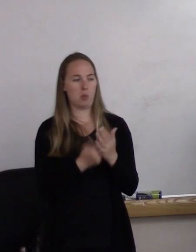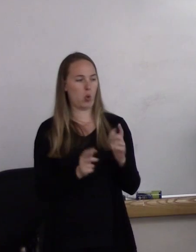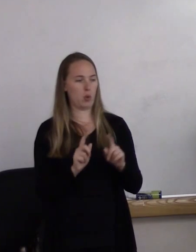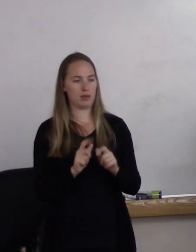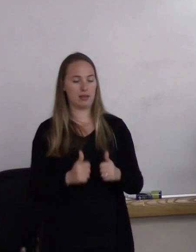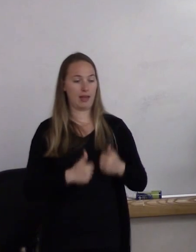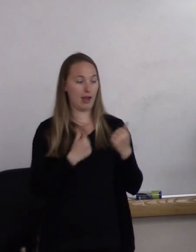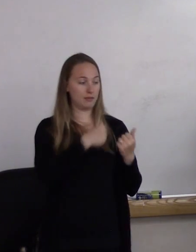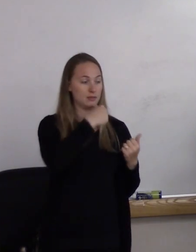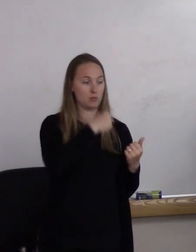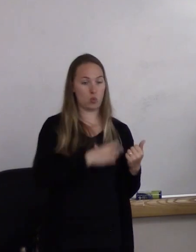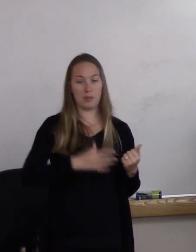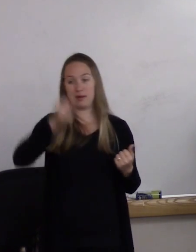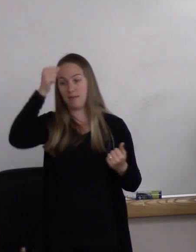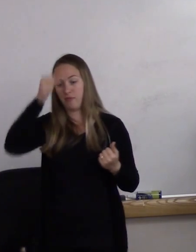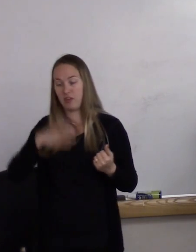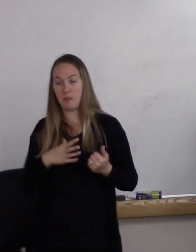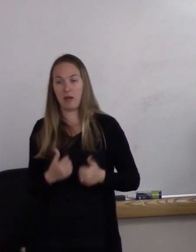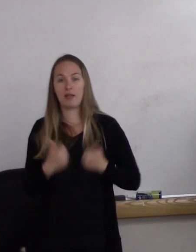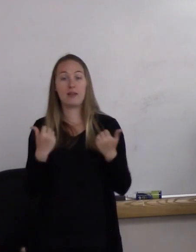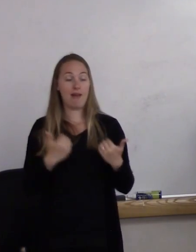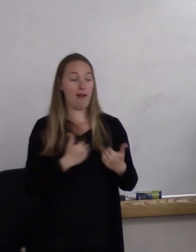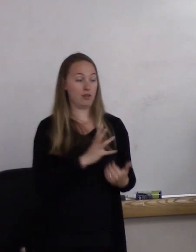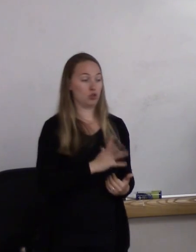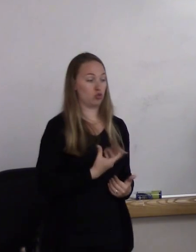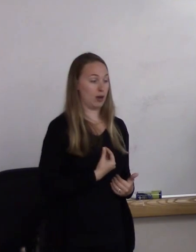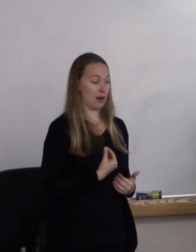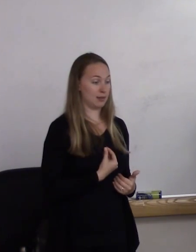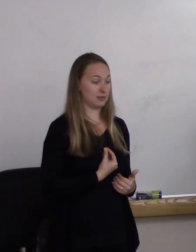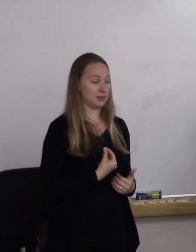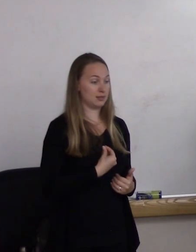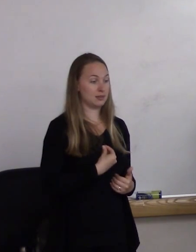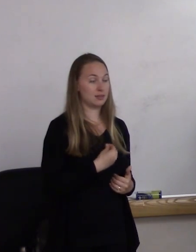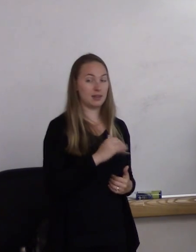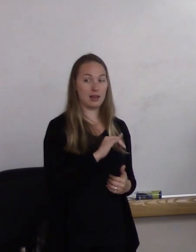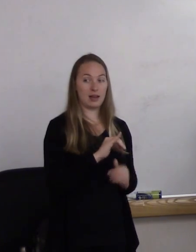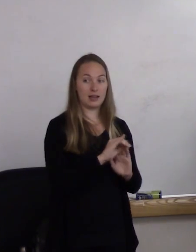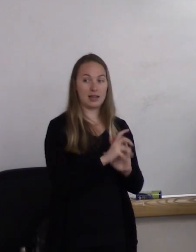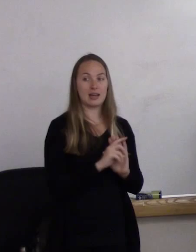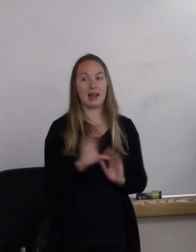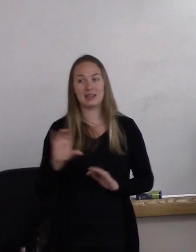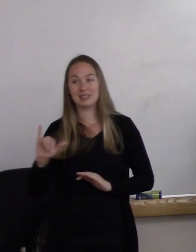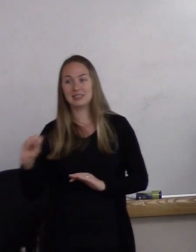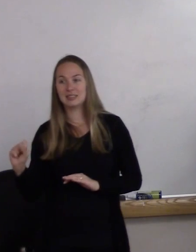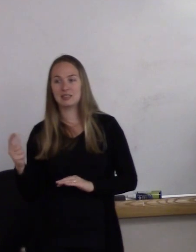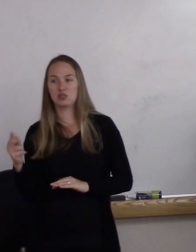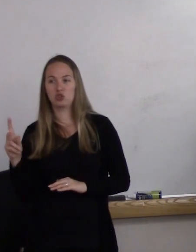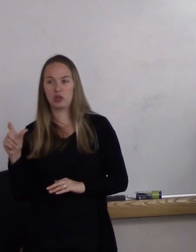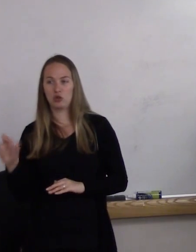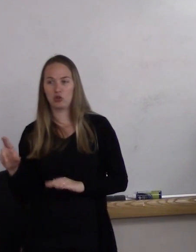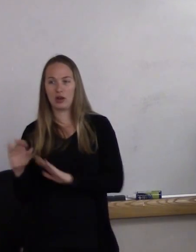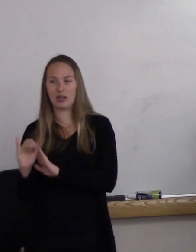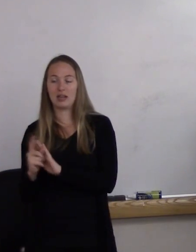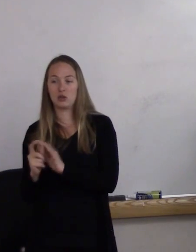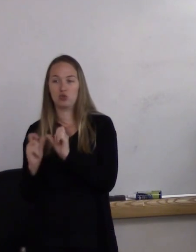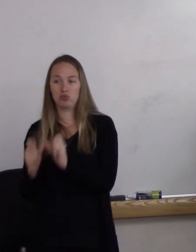so they have their transgender identity but then their cisgender identity to maintain those relationships.